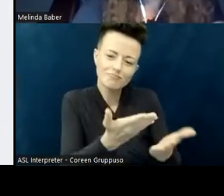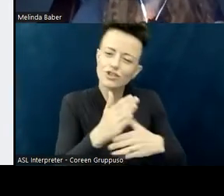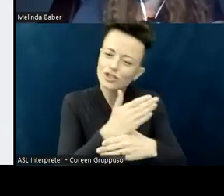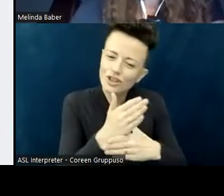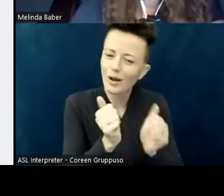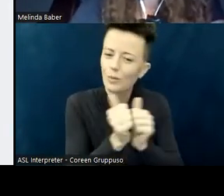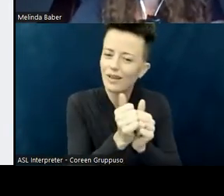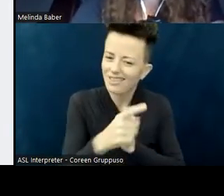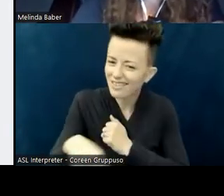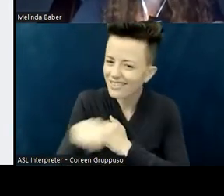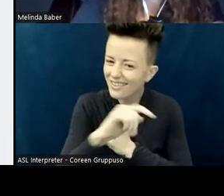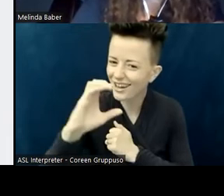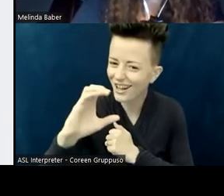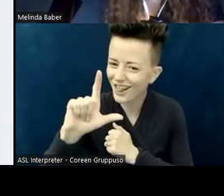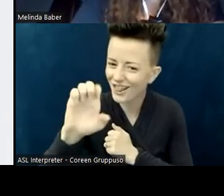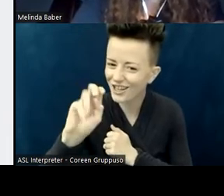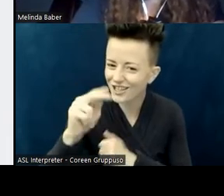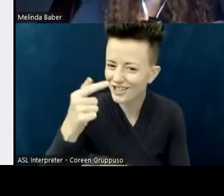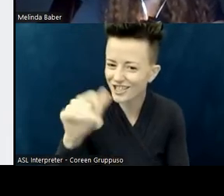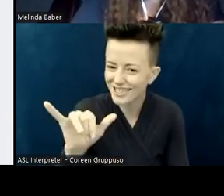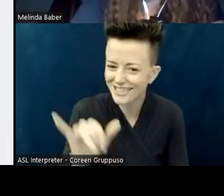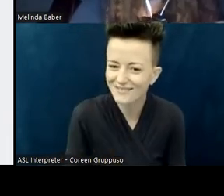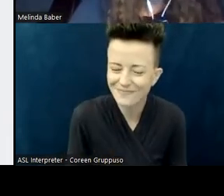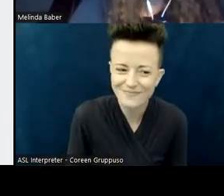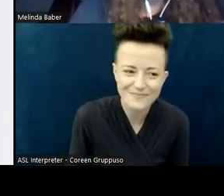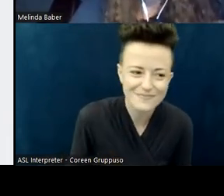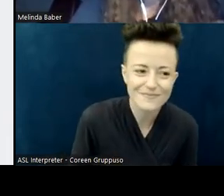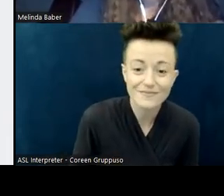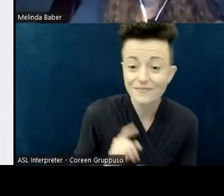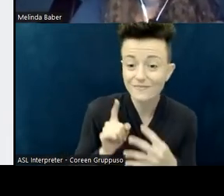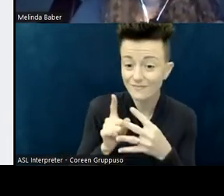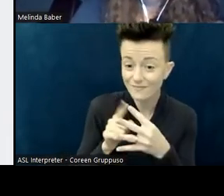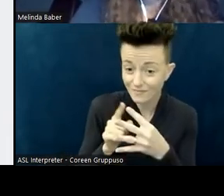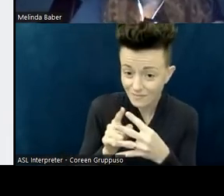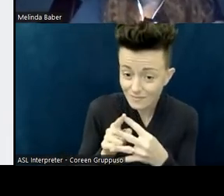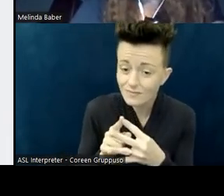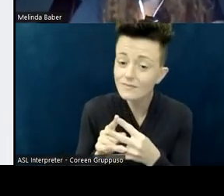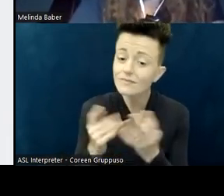The first thing is to take the scriptures as true